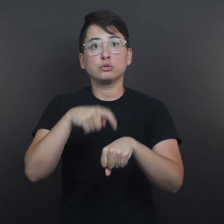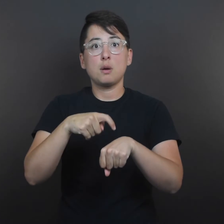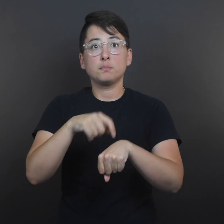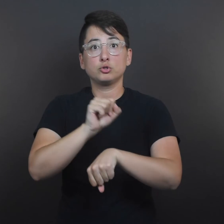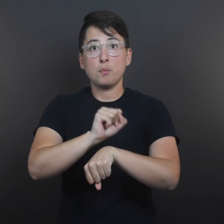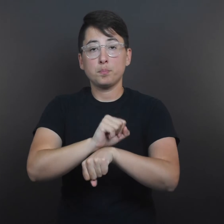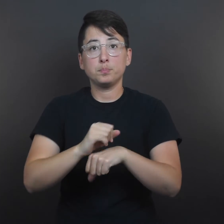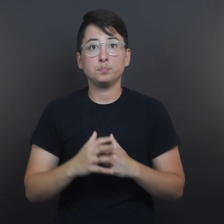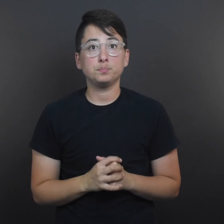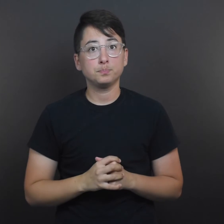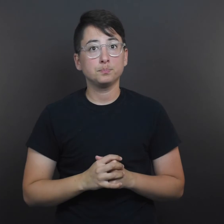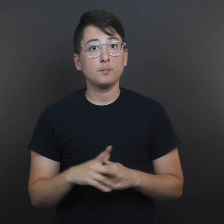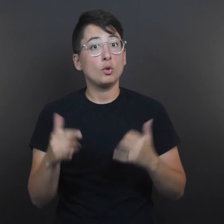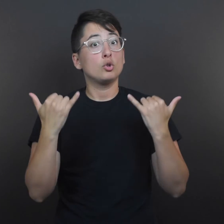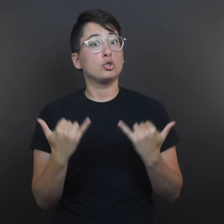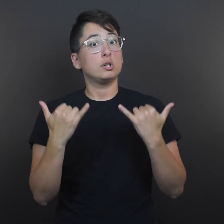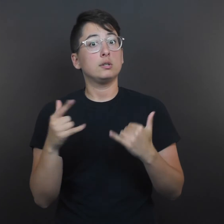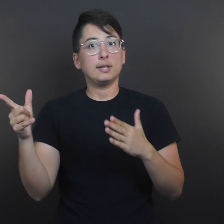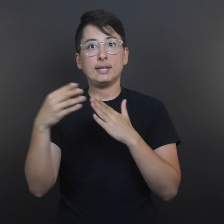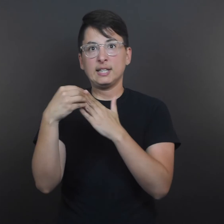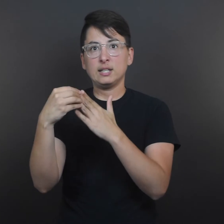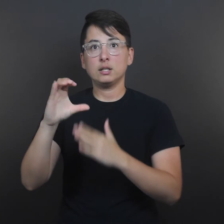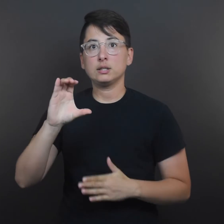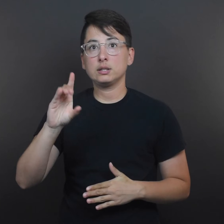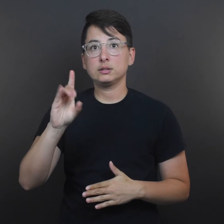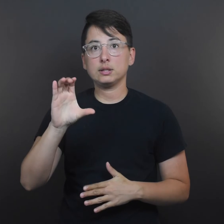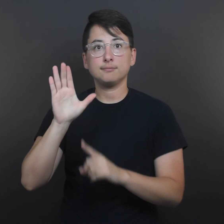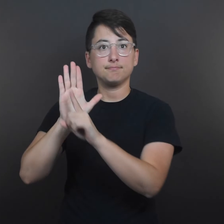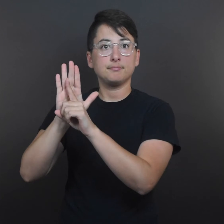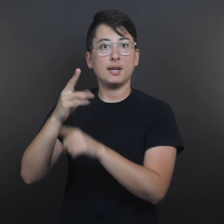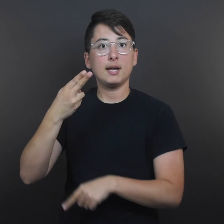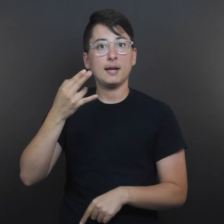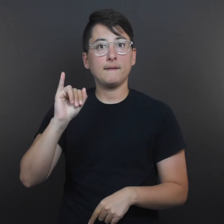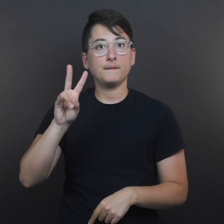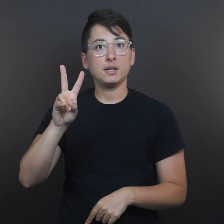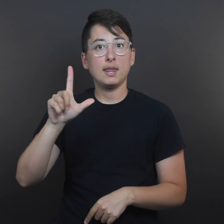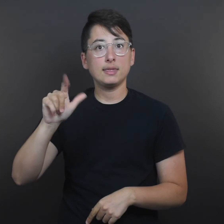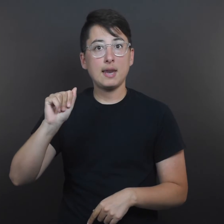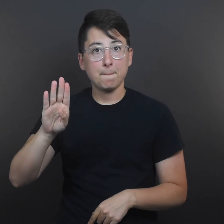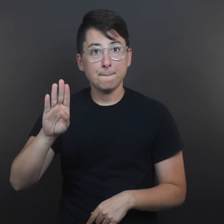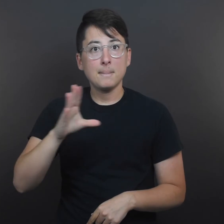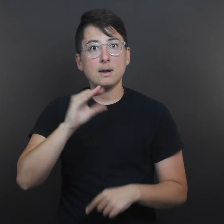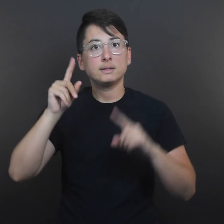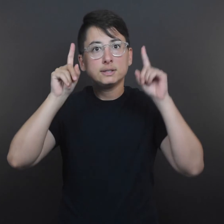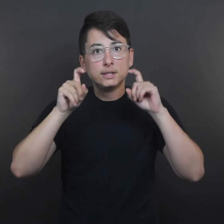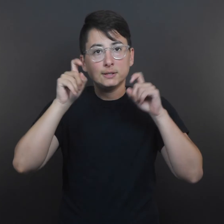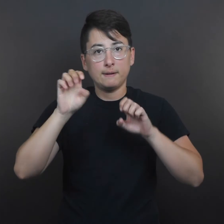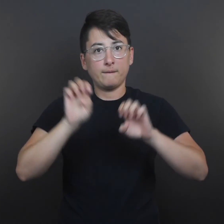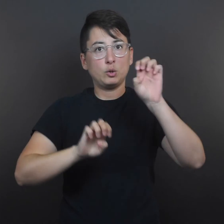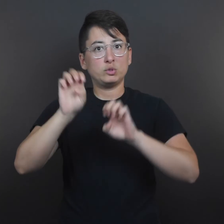Currently, she leads CDC’s HIV reference laboratory and test evaluation programs.